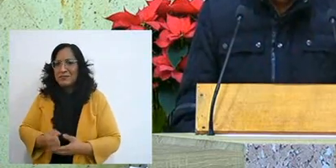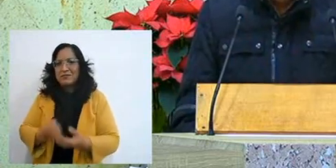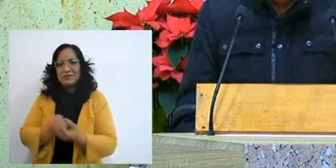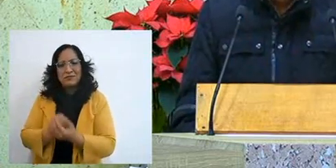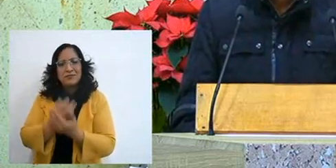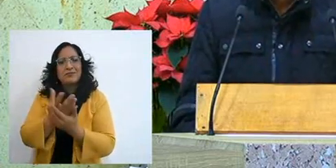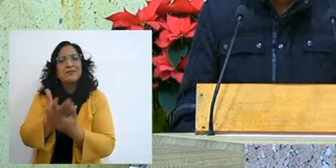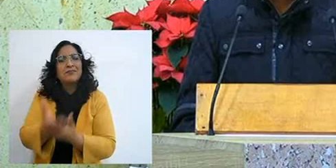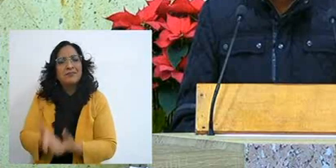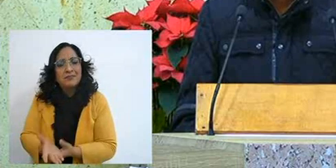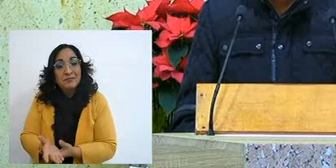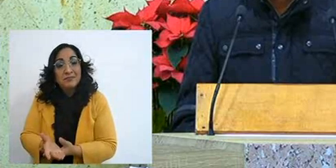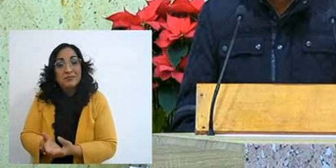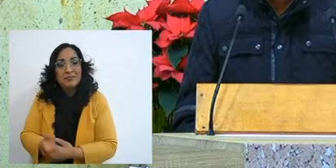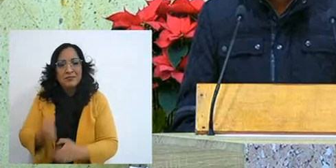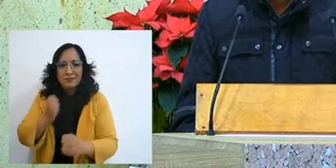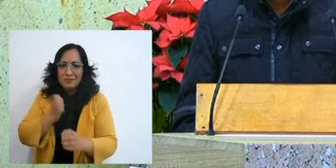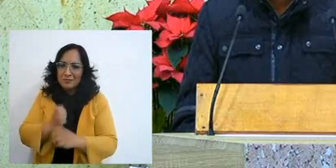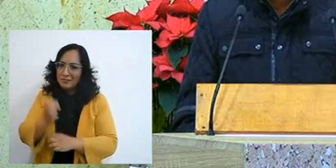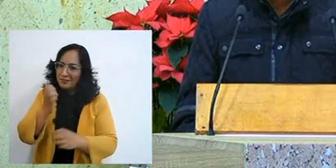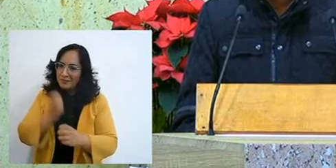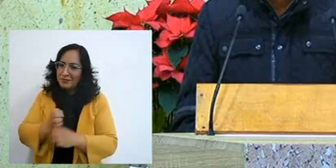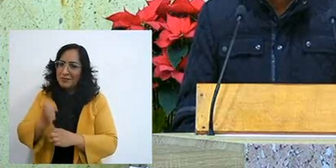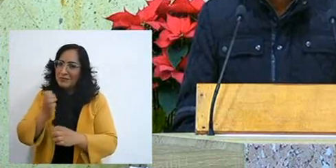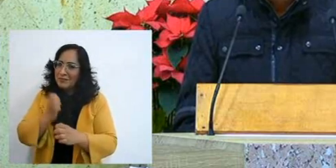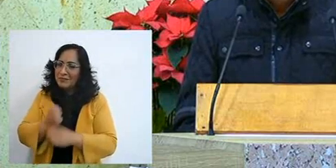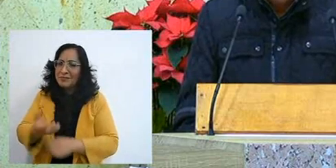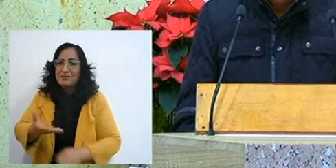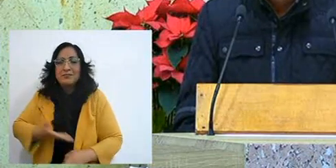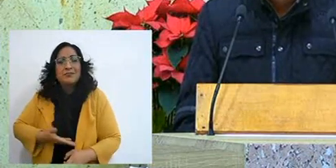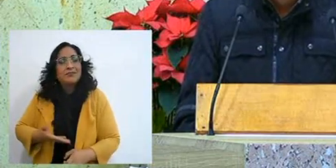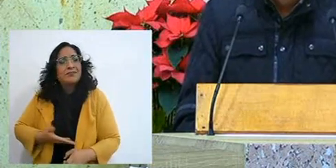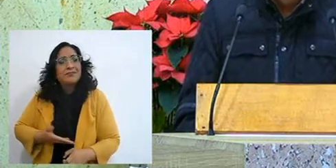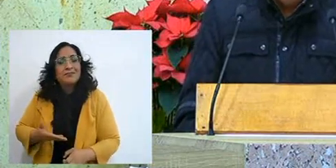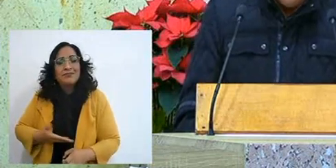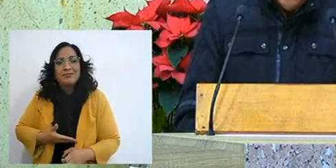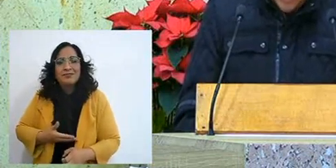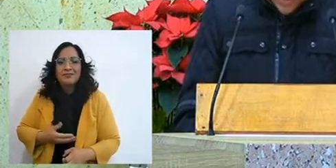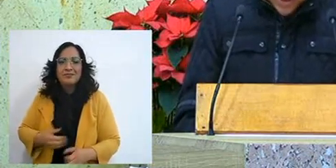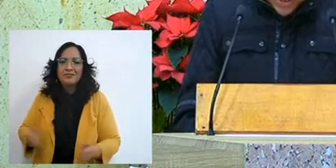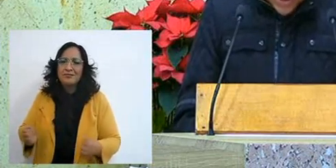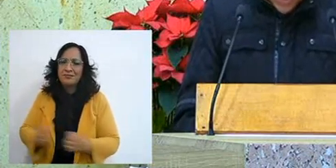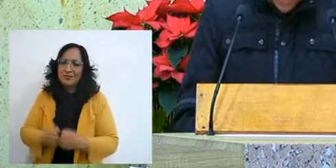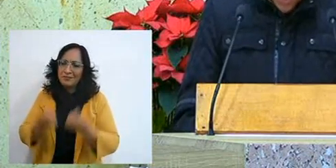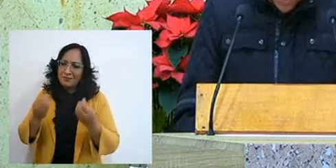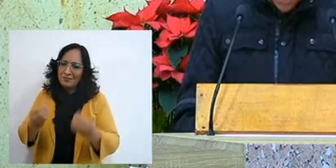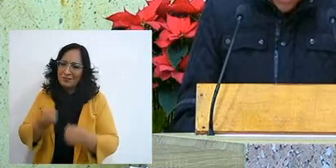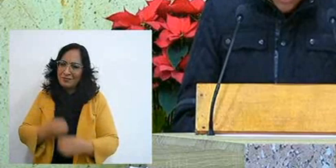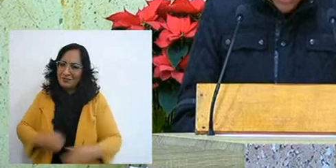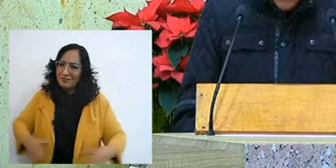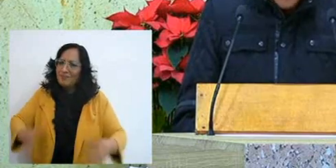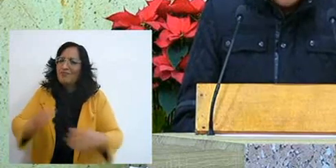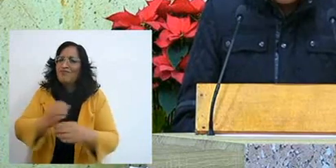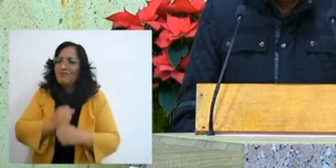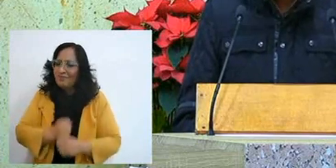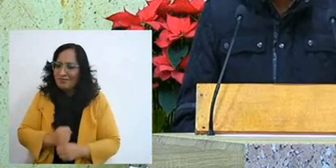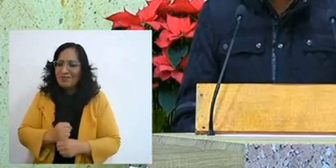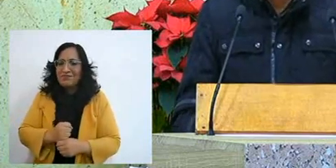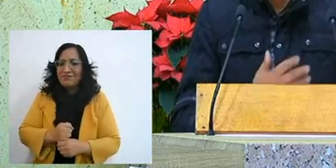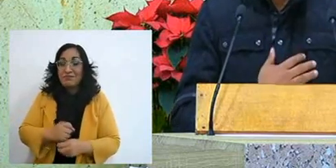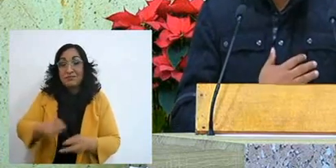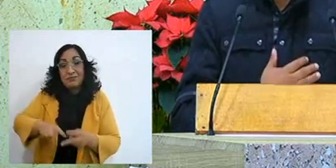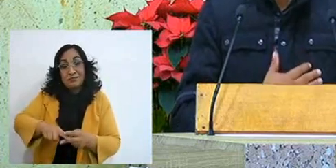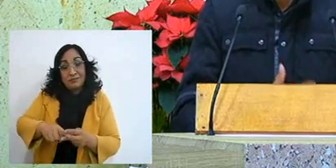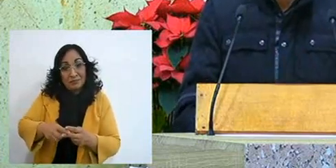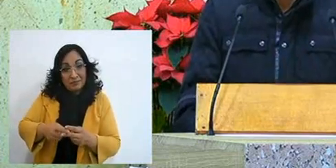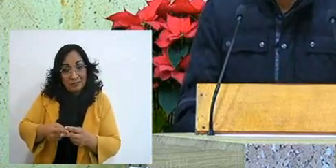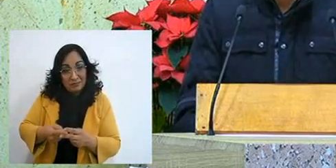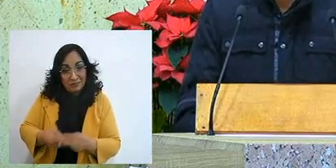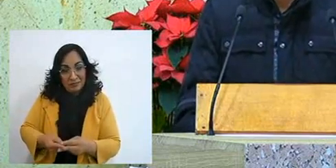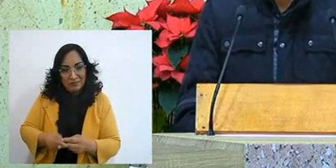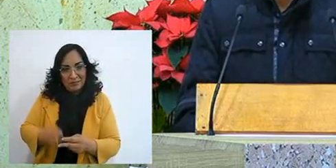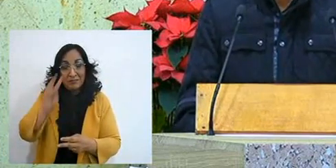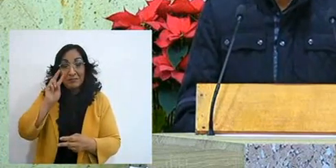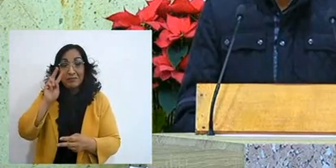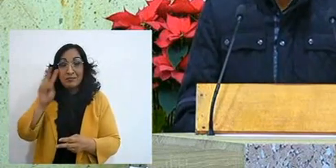that I had been living, that I had been dragging, with so much stigma that one brings, then I began to value my life,